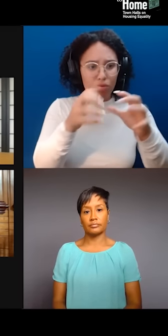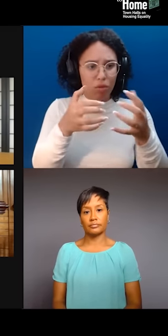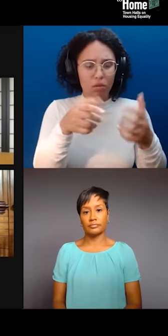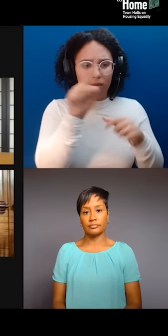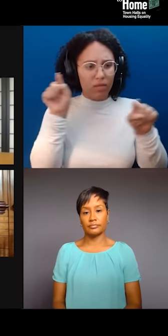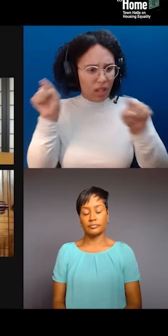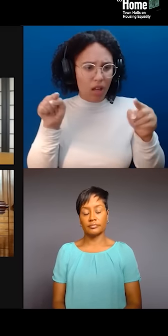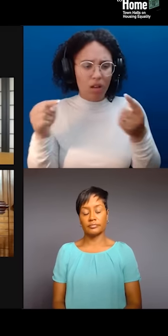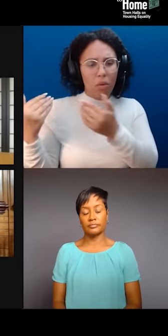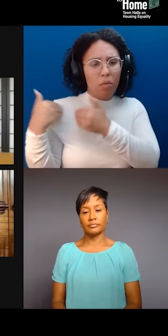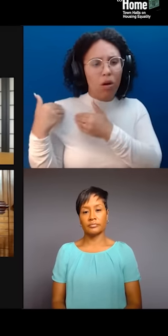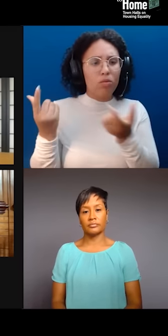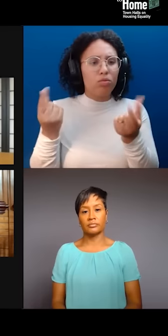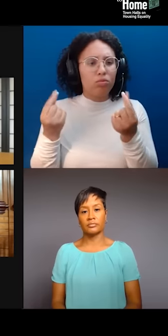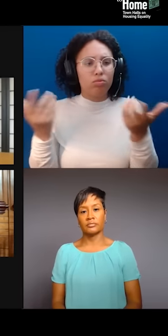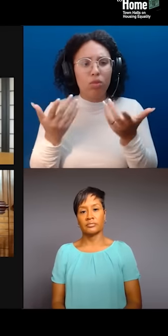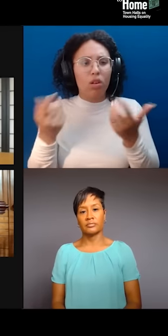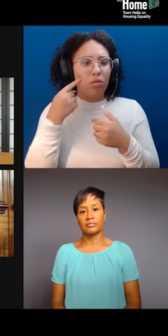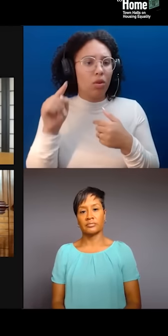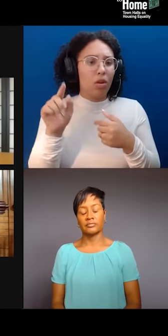Yeah, absolutely. Ronald, you're kind of getting me fired up.